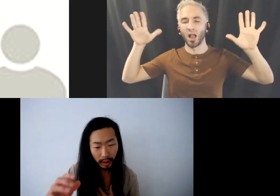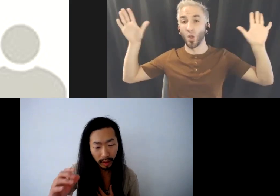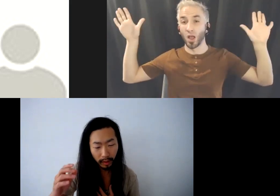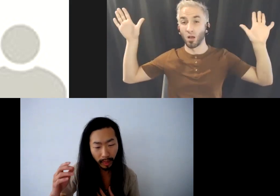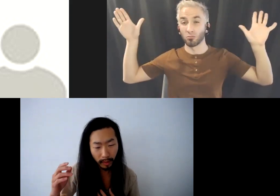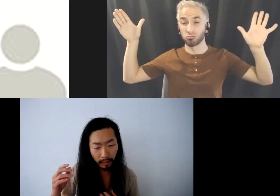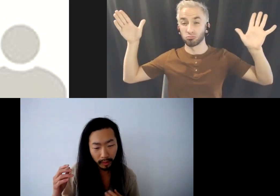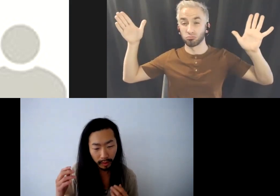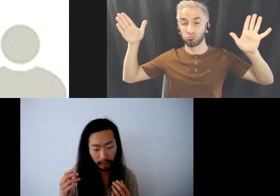bring back to yourself